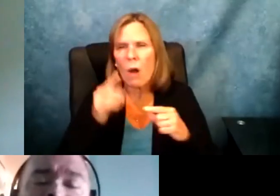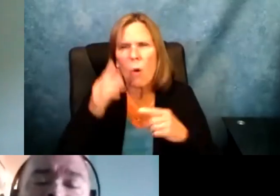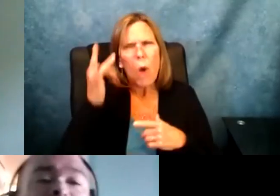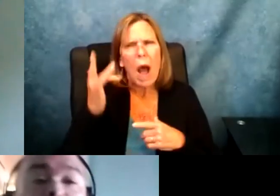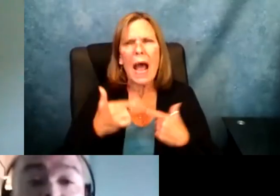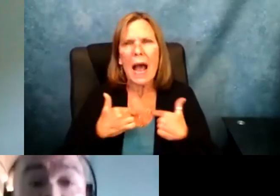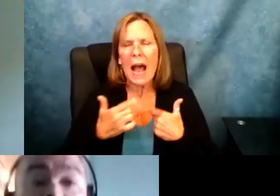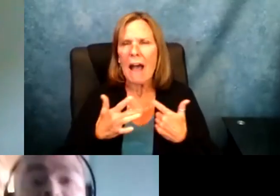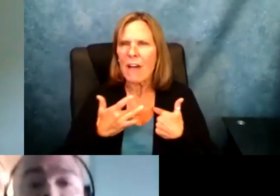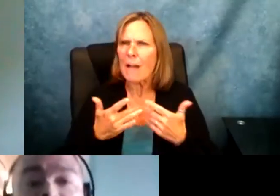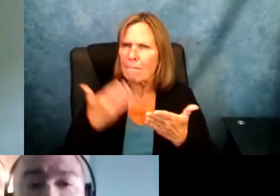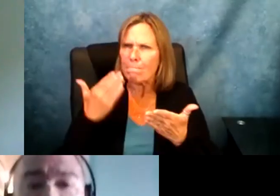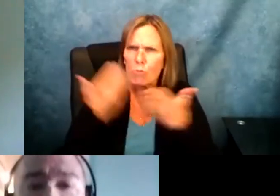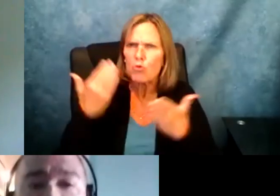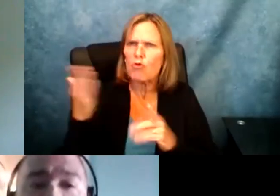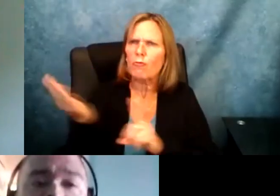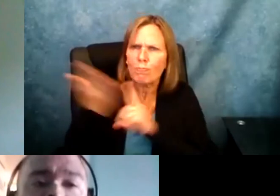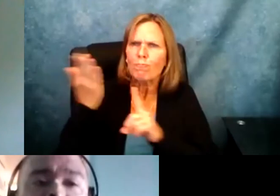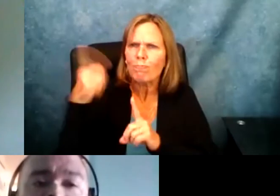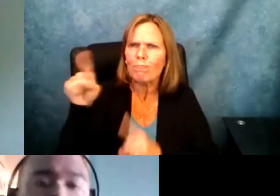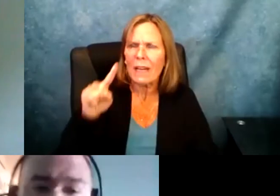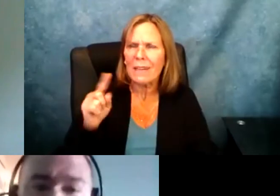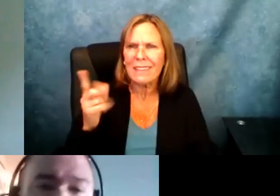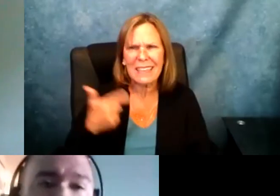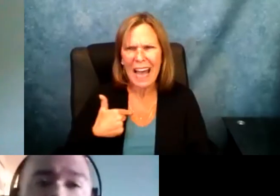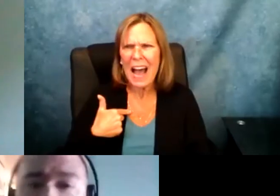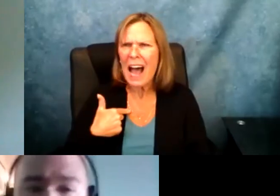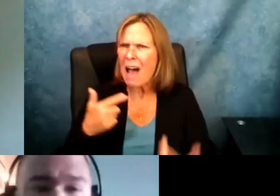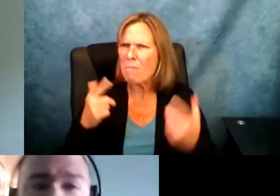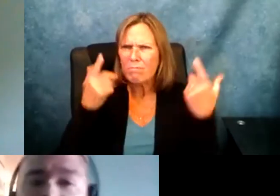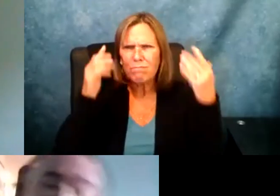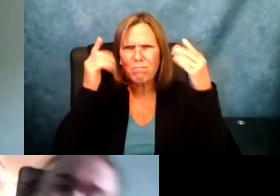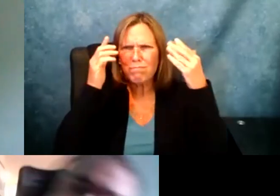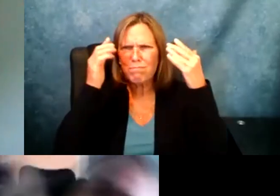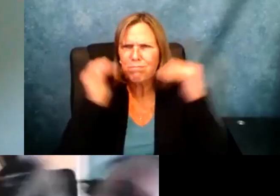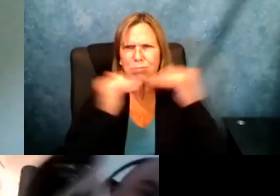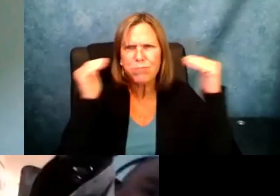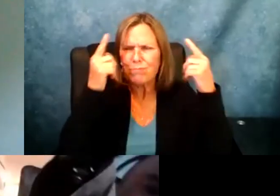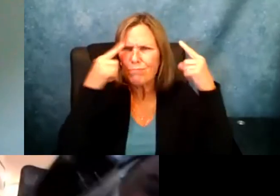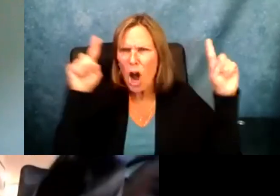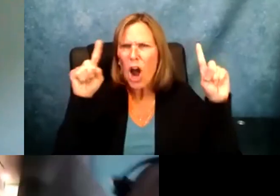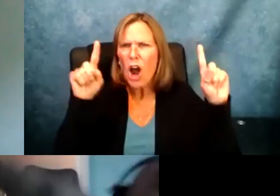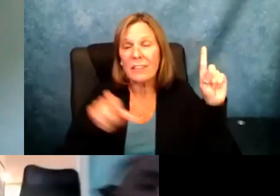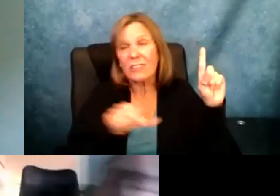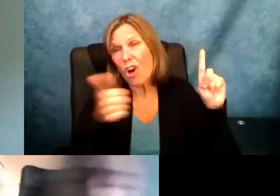in front of the classroom raising hir his hand and talking and doing things because I felt I had to